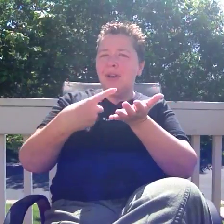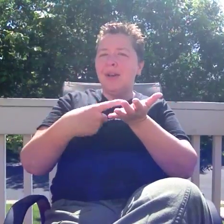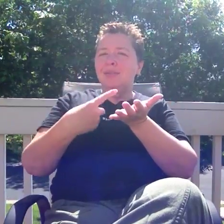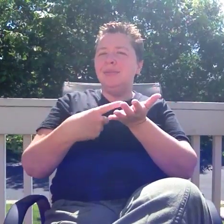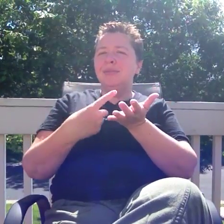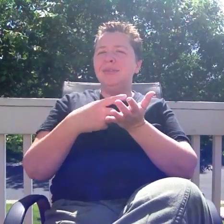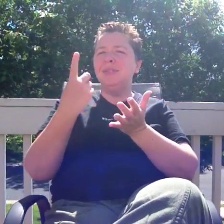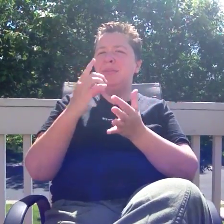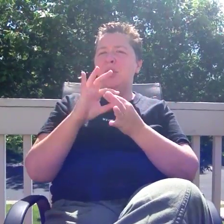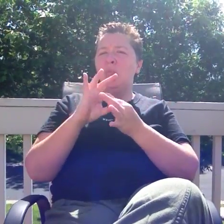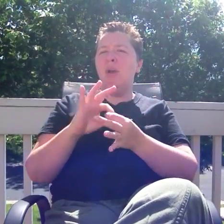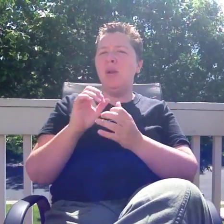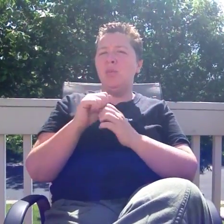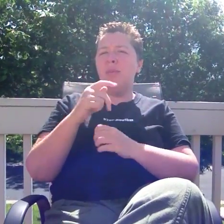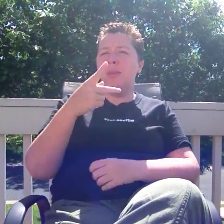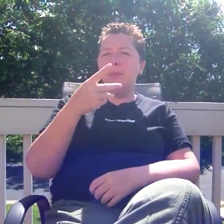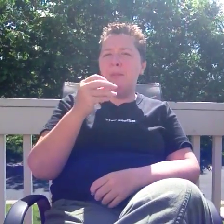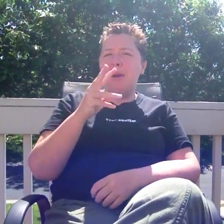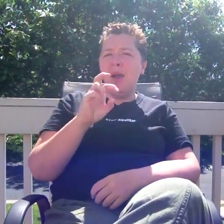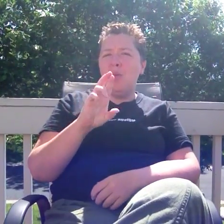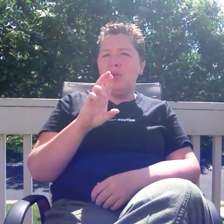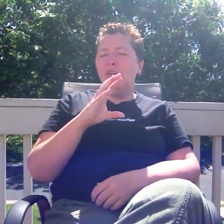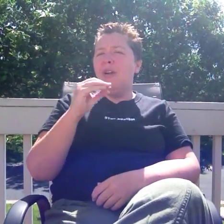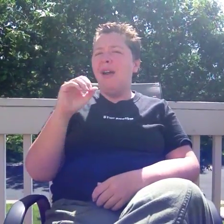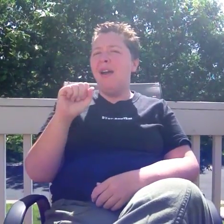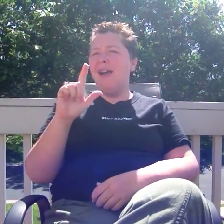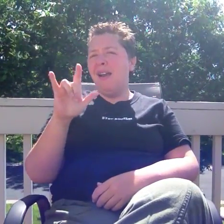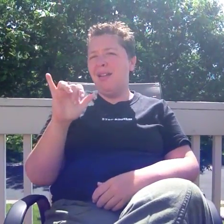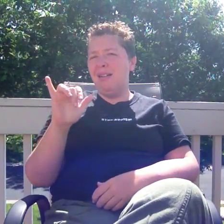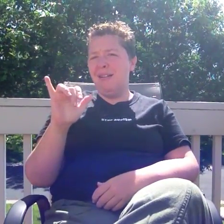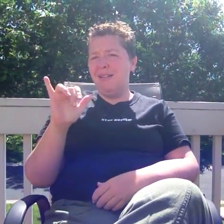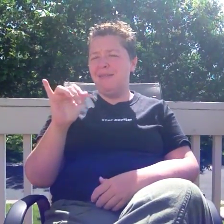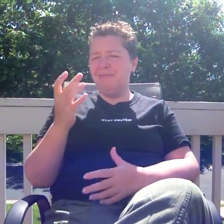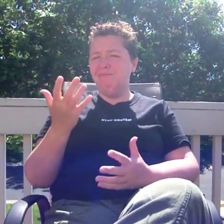I'd like to discuss something related to power and allying.